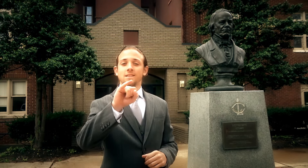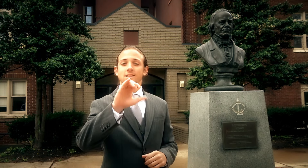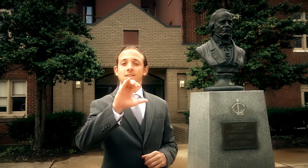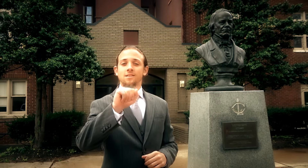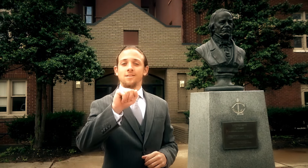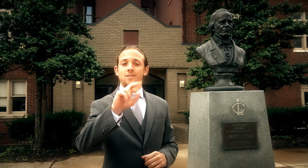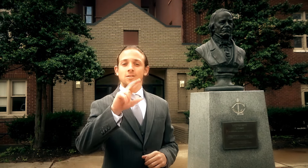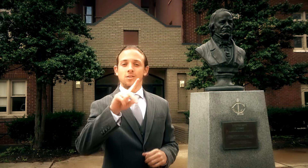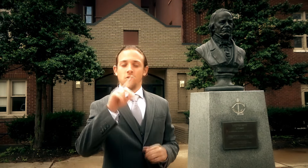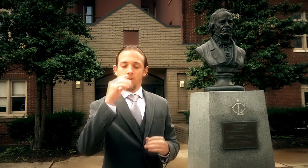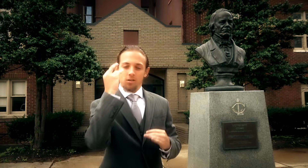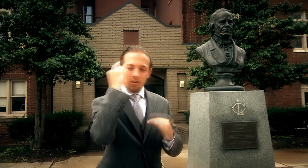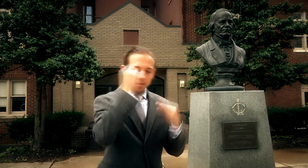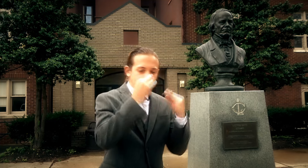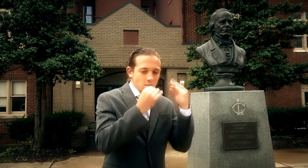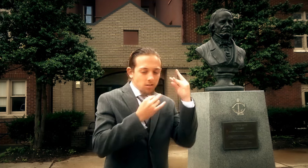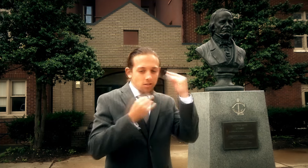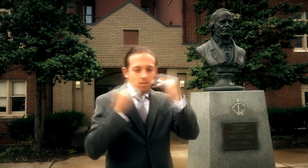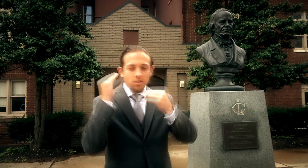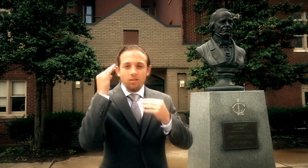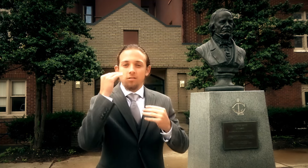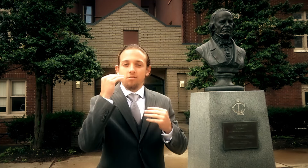After much deliberation,